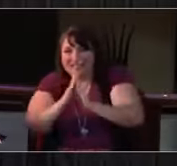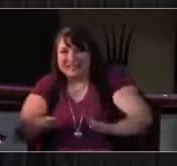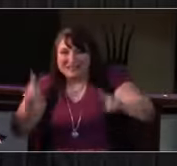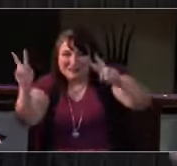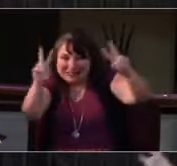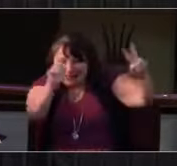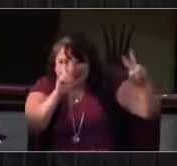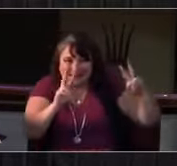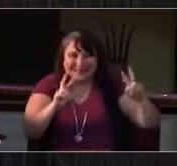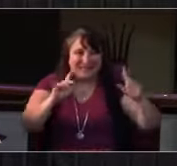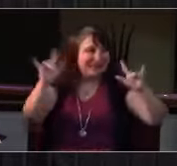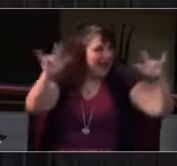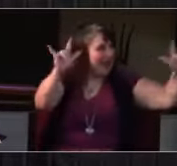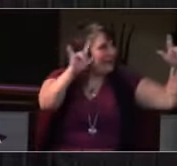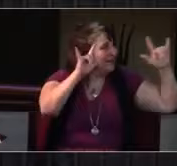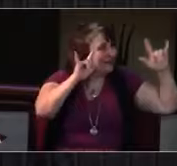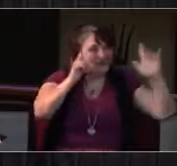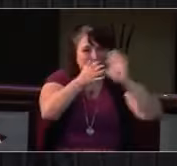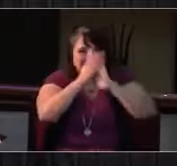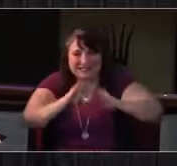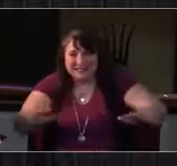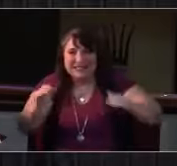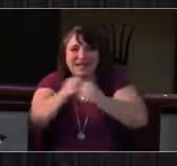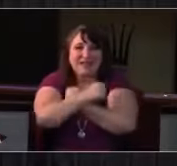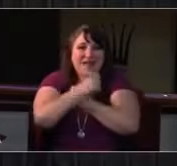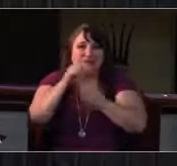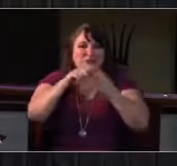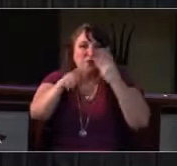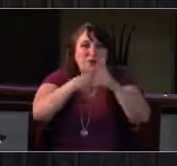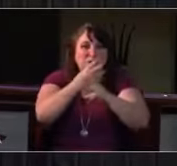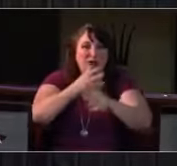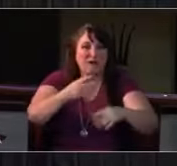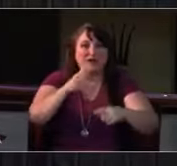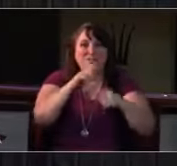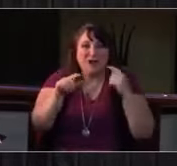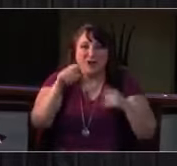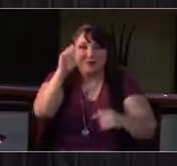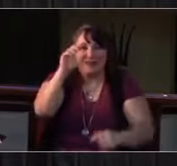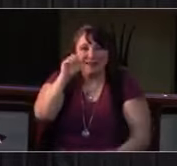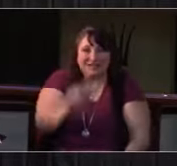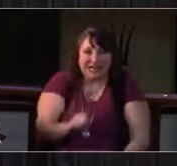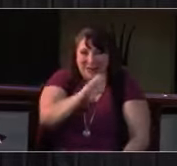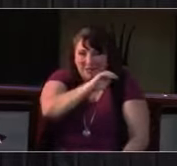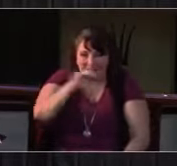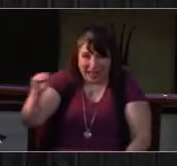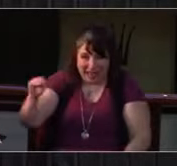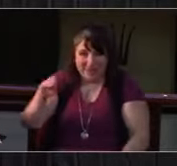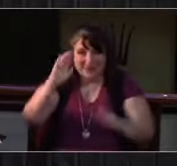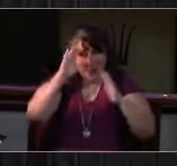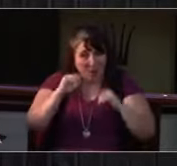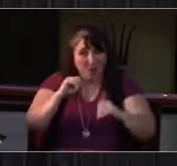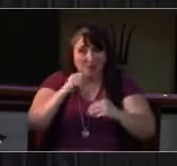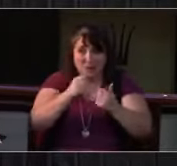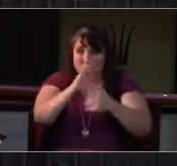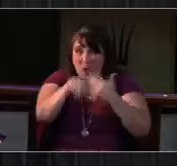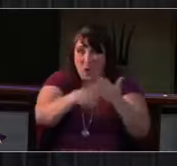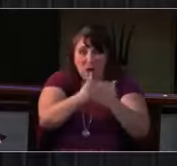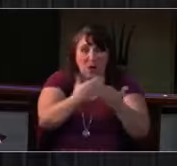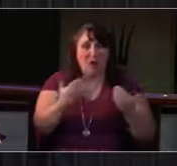So do keep Myrna in your prayers as well. With bold confidence in your love, almighty God, we place all for whom we pray